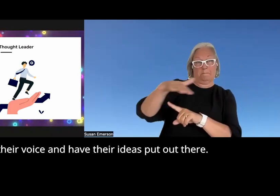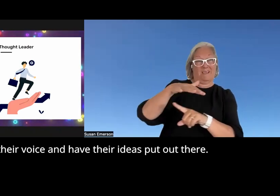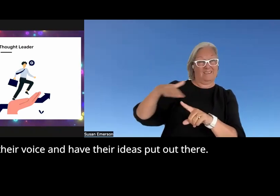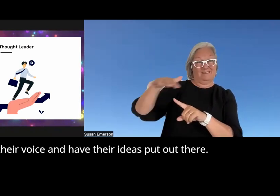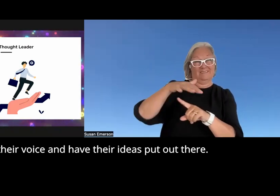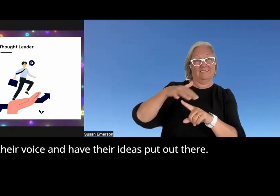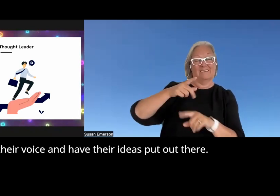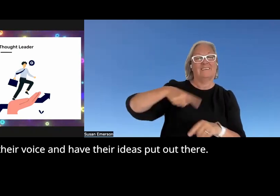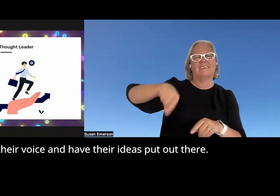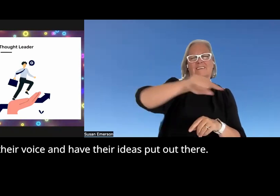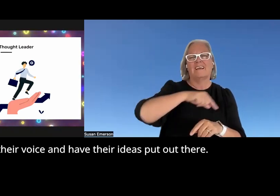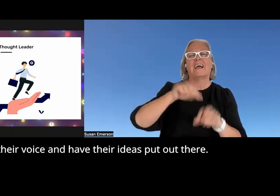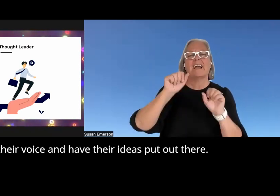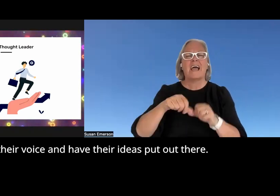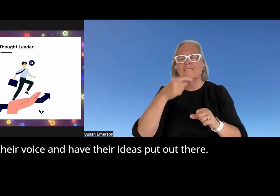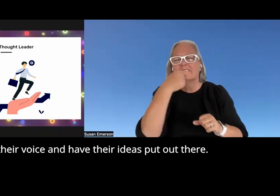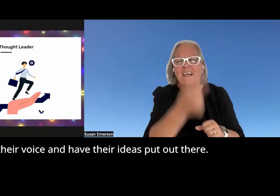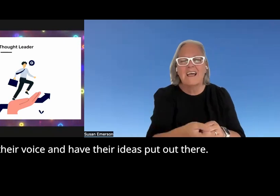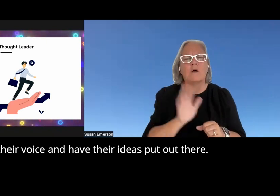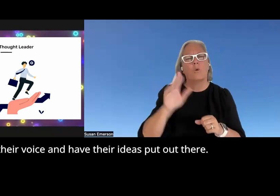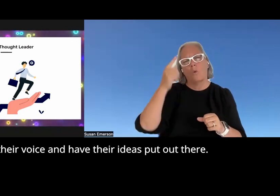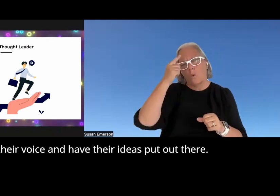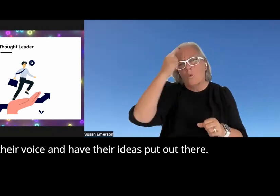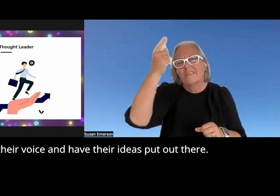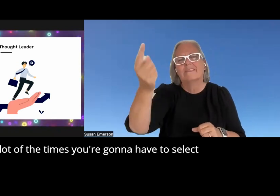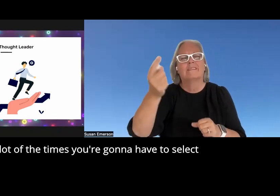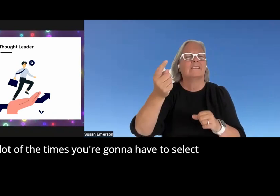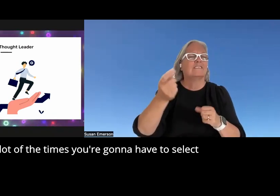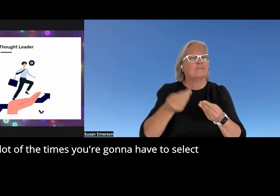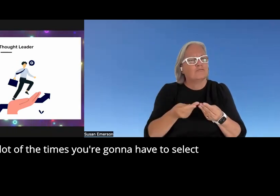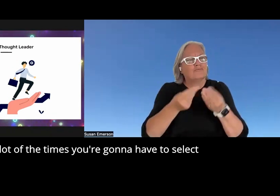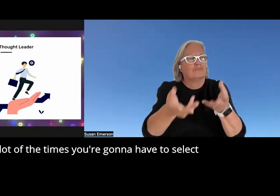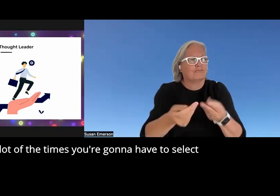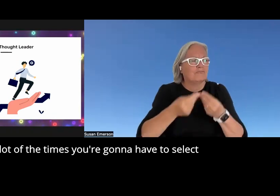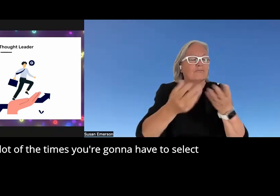to have their voice and have their ideas put out there and a lot of the times you're going to have